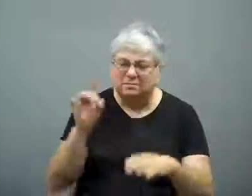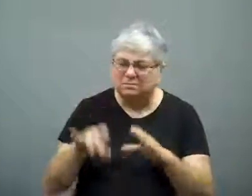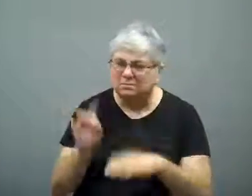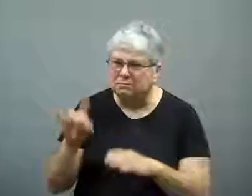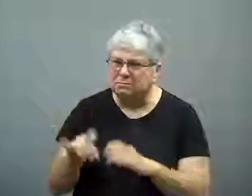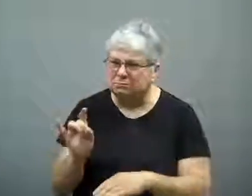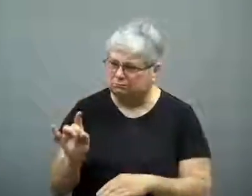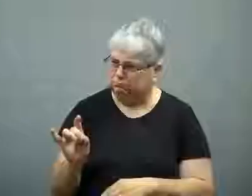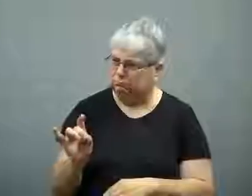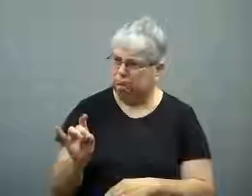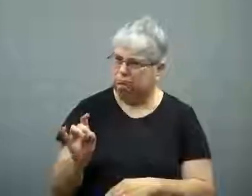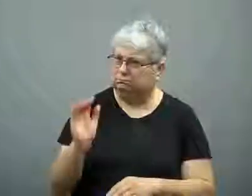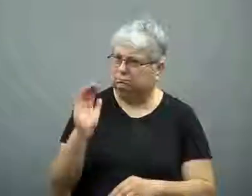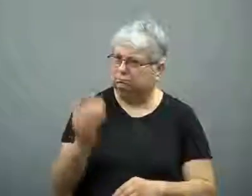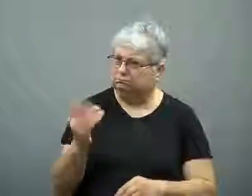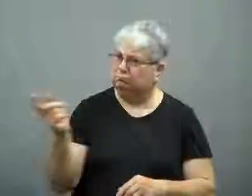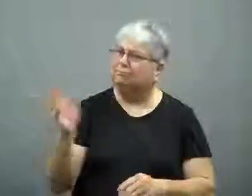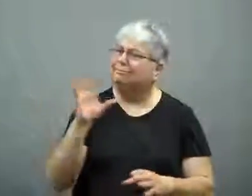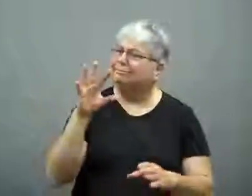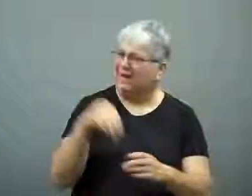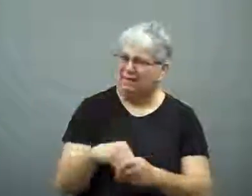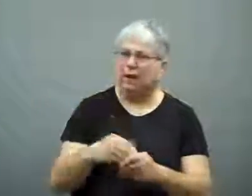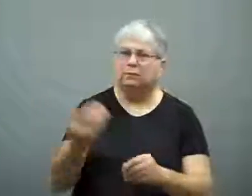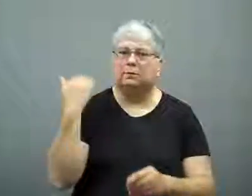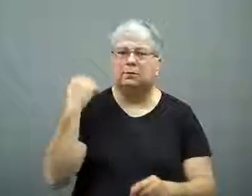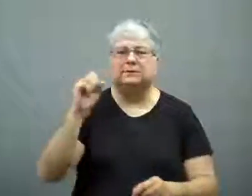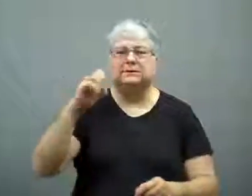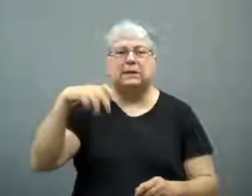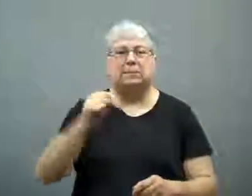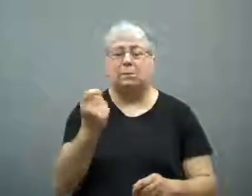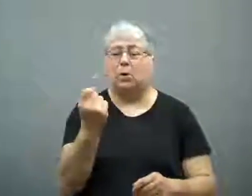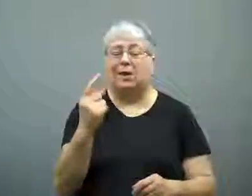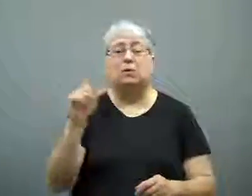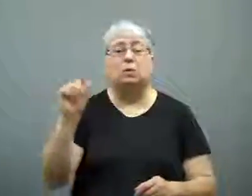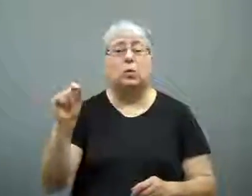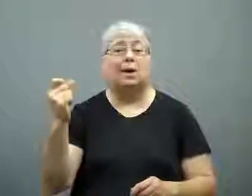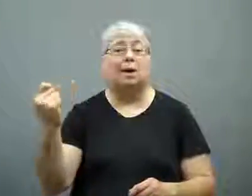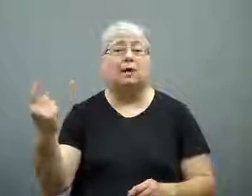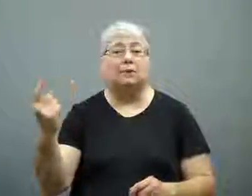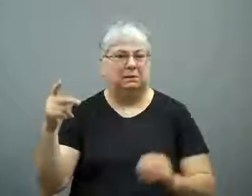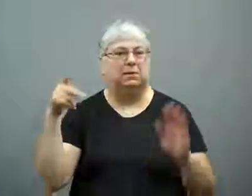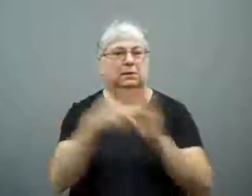The results indicated he may have been involved in a September 11, 2011